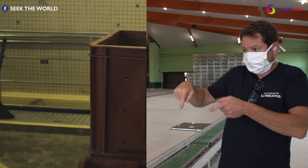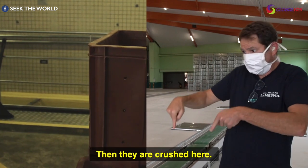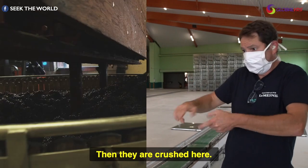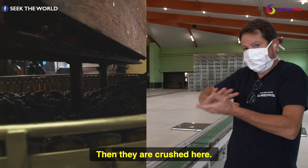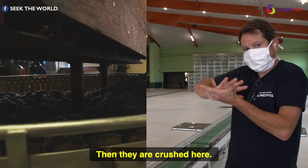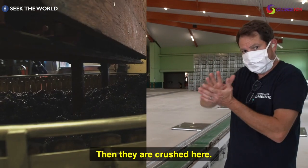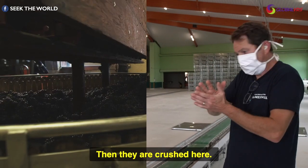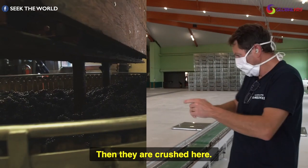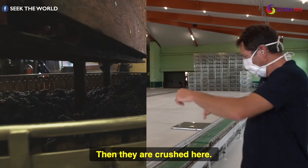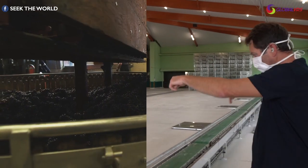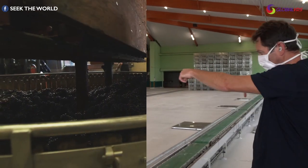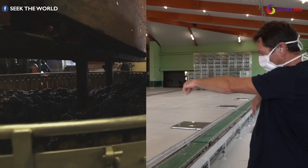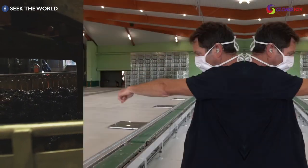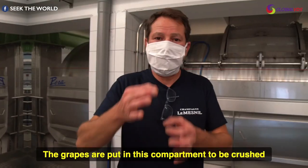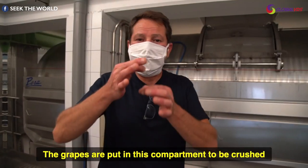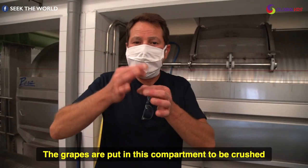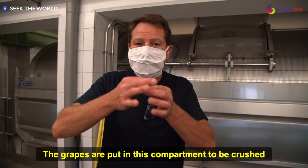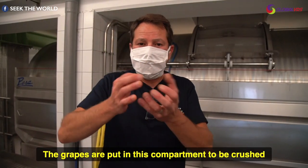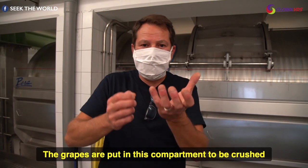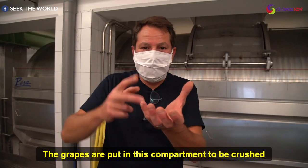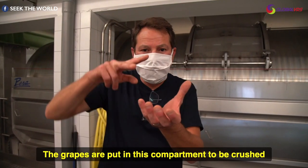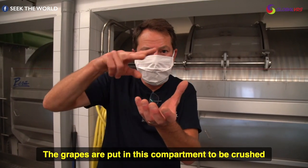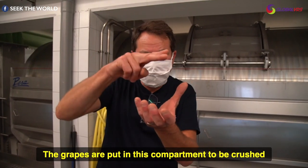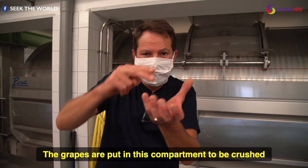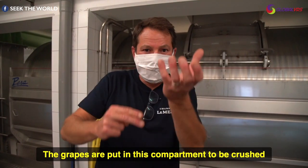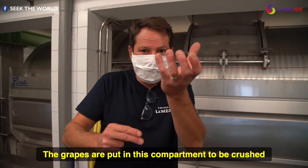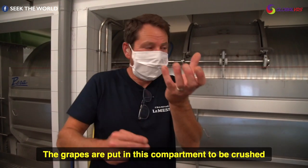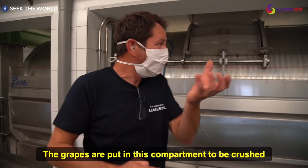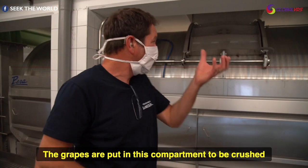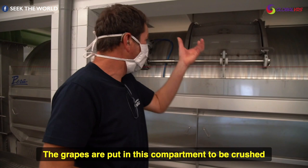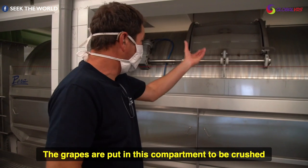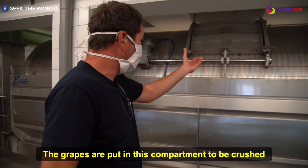then they are crushed here the grapes are put in this compartment to be crushed